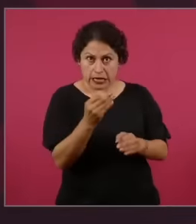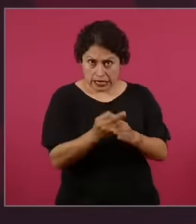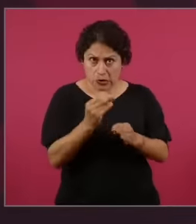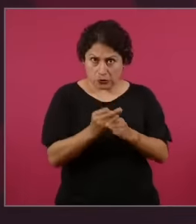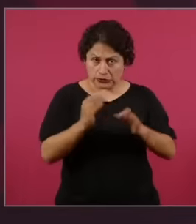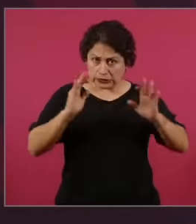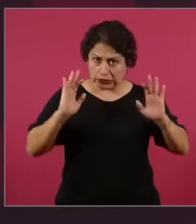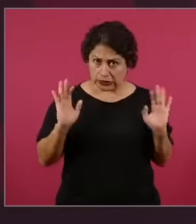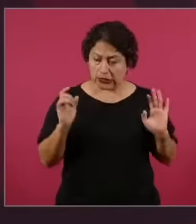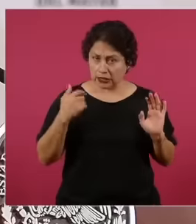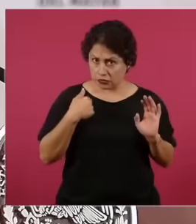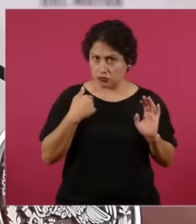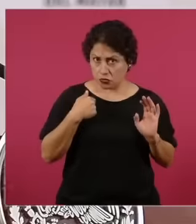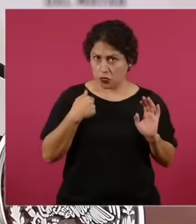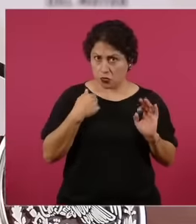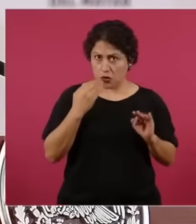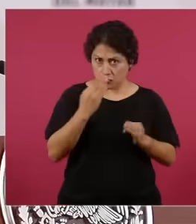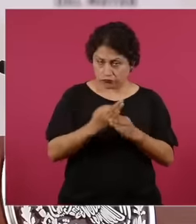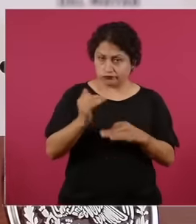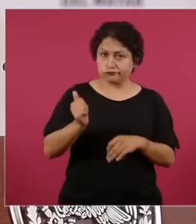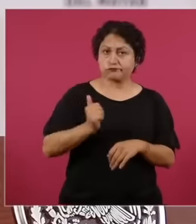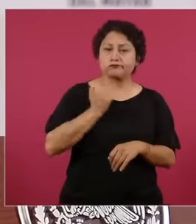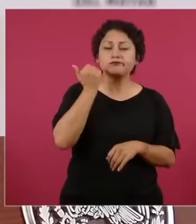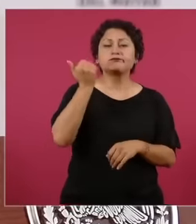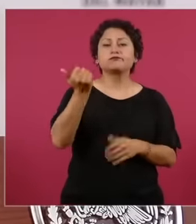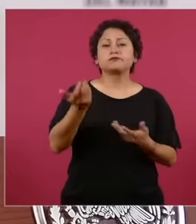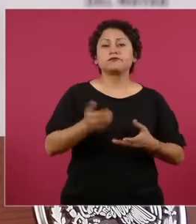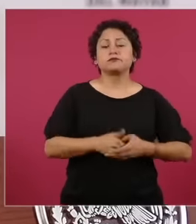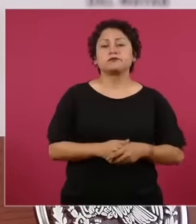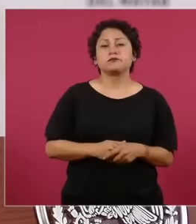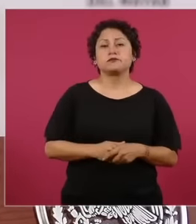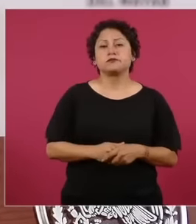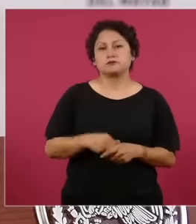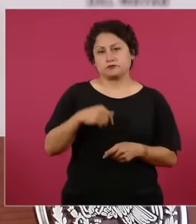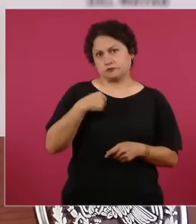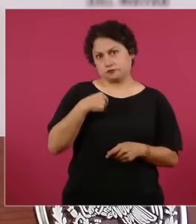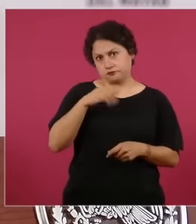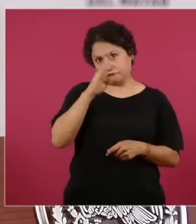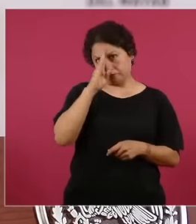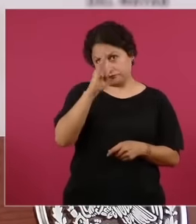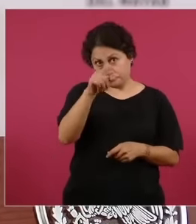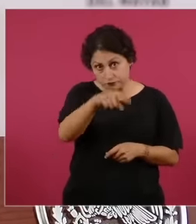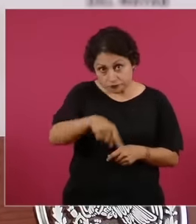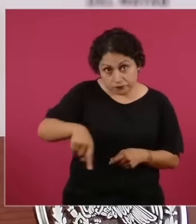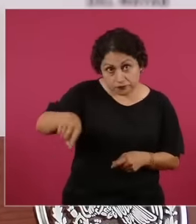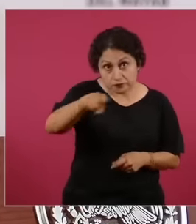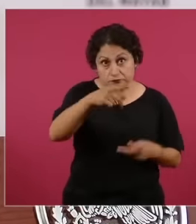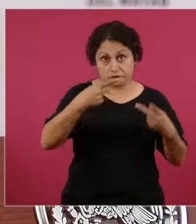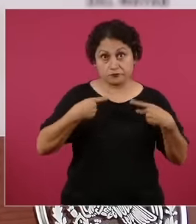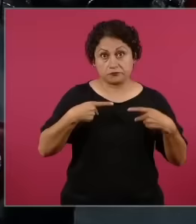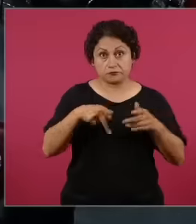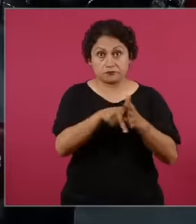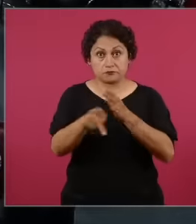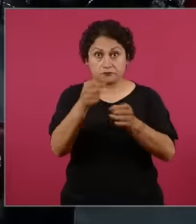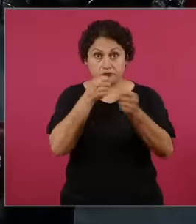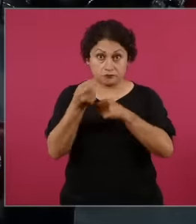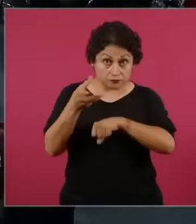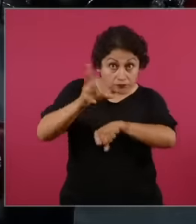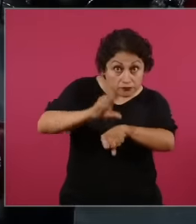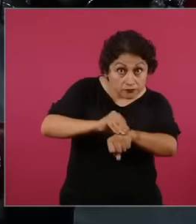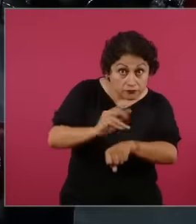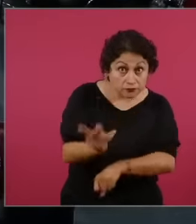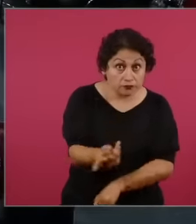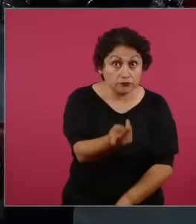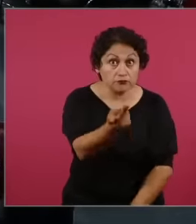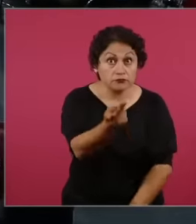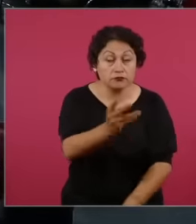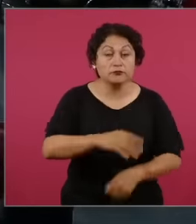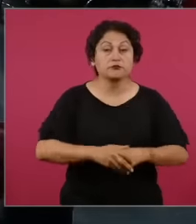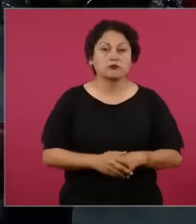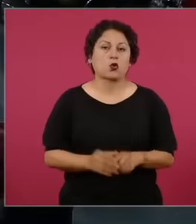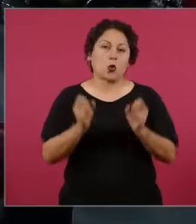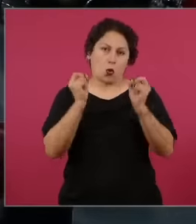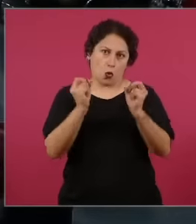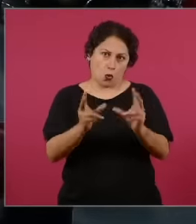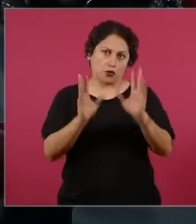see. I ask you, give me the opportunity to ask. Well Well, I ask you,